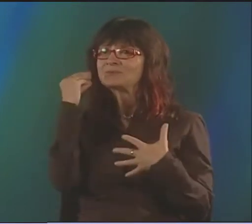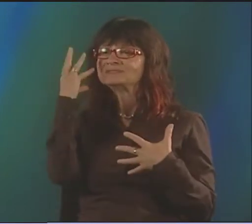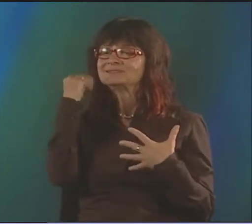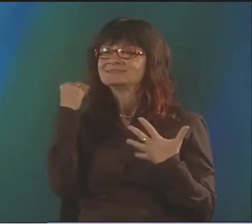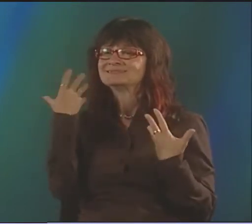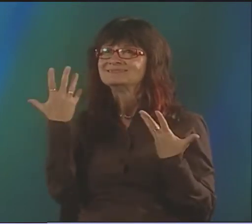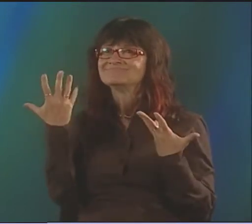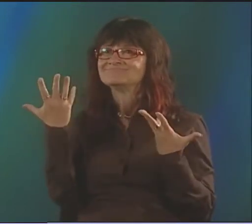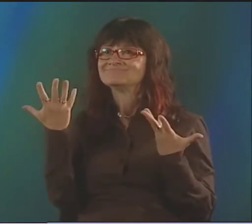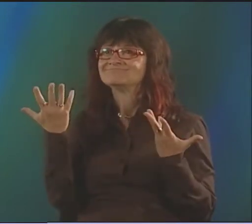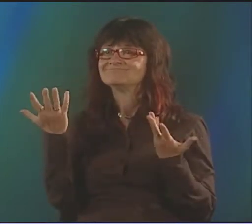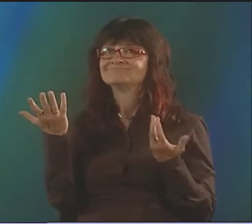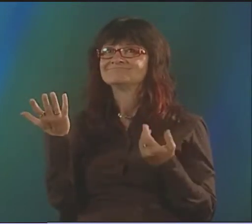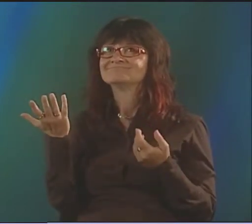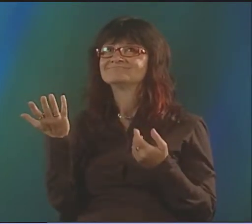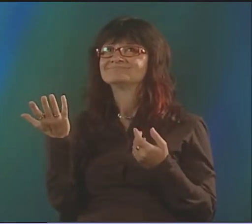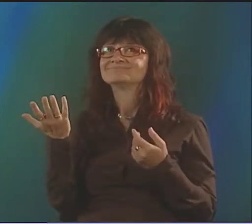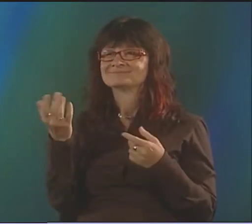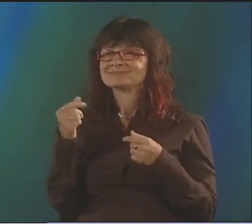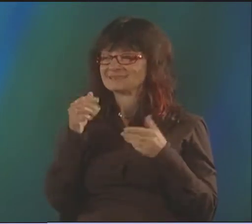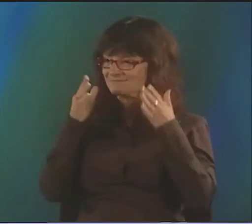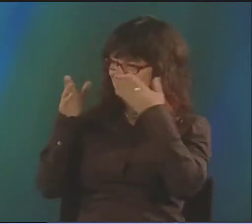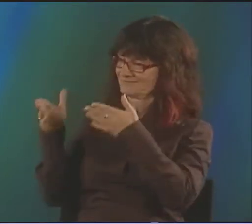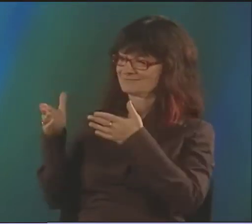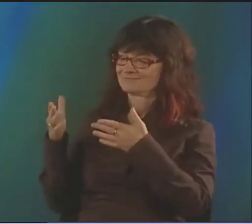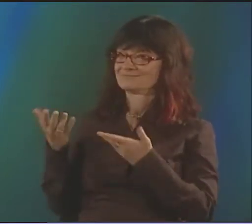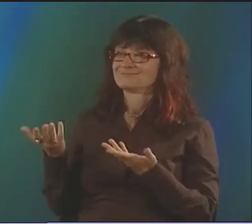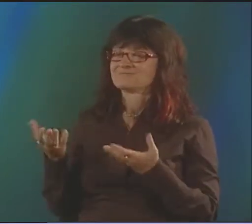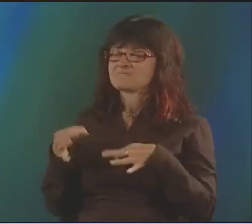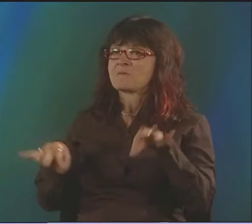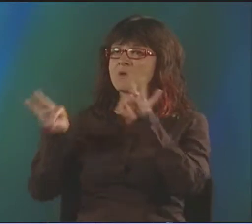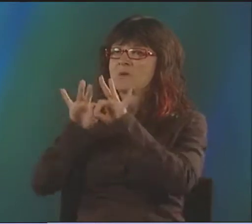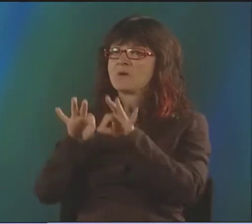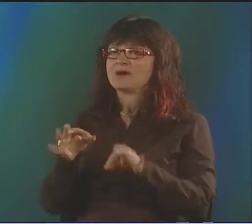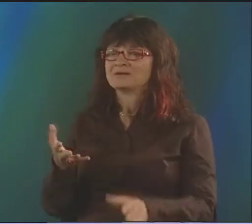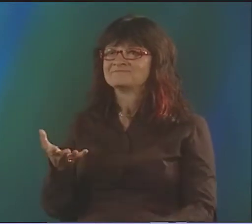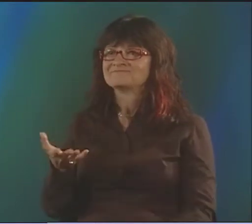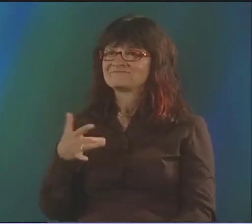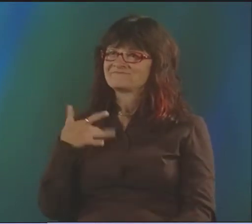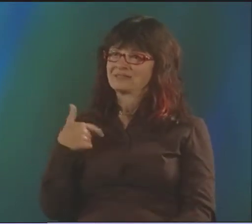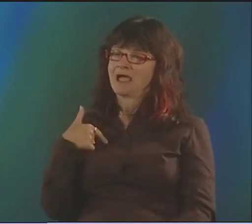IF THERE'S SORROW OR HURT OR JOY OR WHATEVER, YOU WANT THAT EXPERIENCE TO BE CONVEYED.